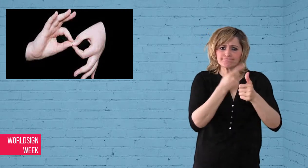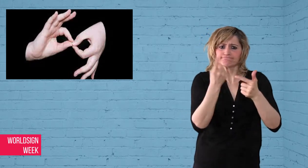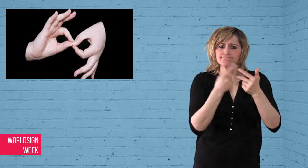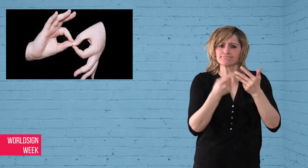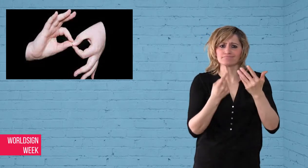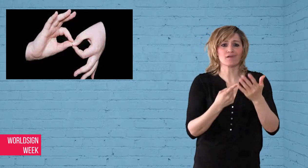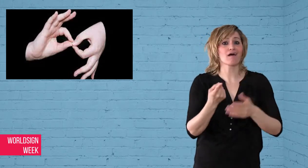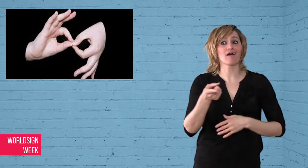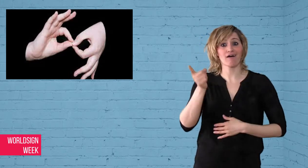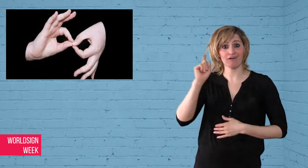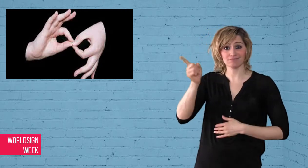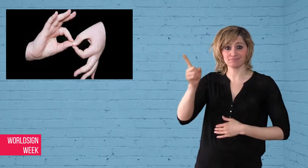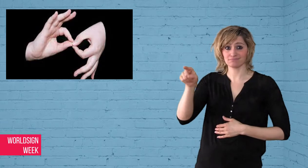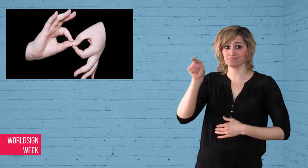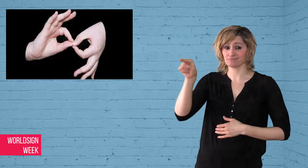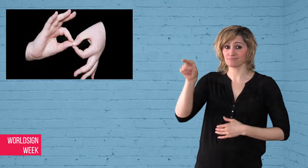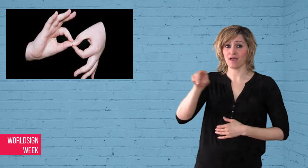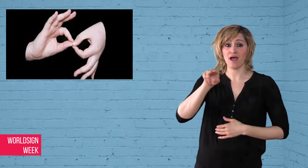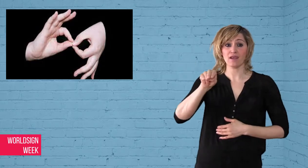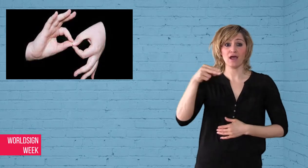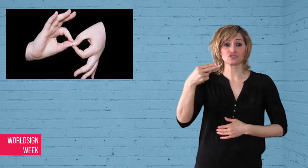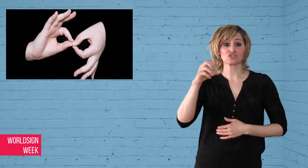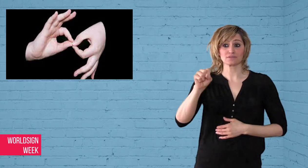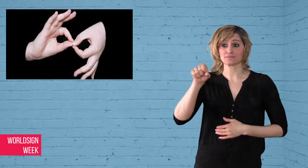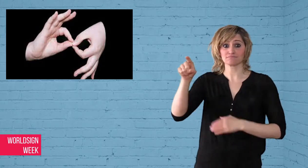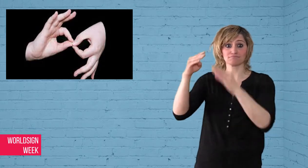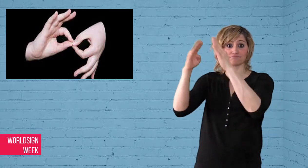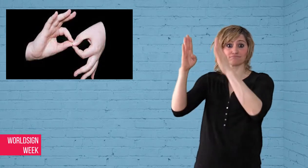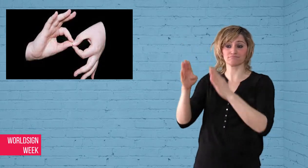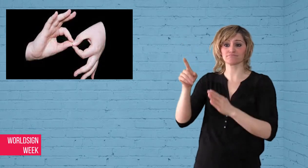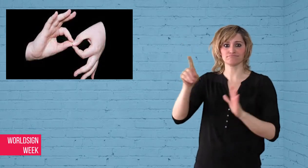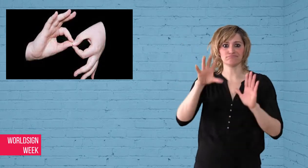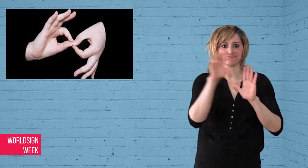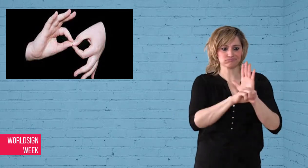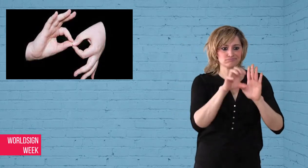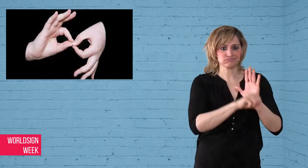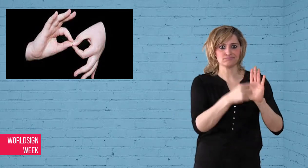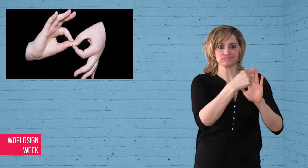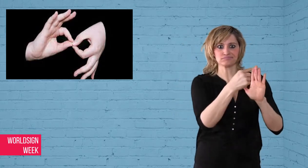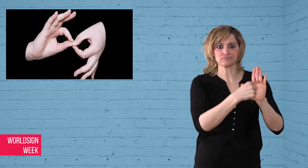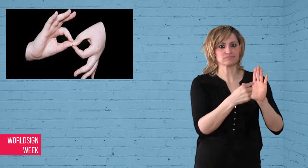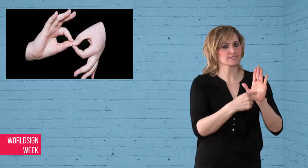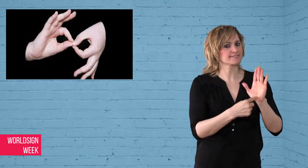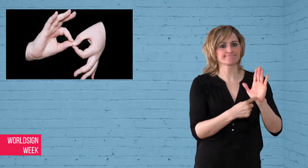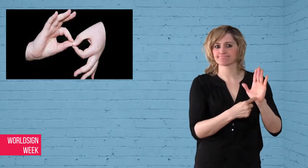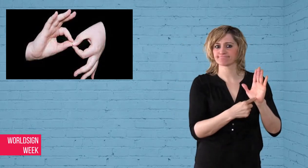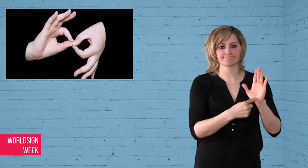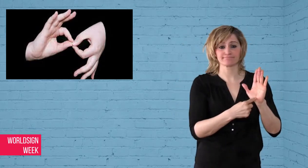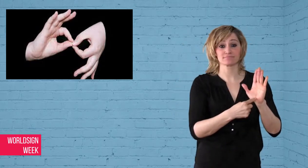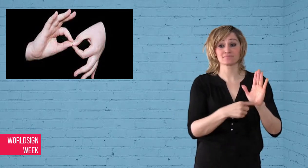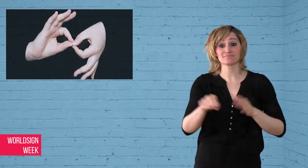guidelines. NHS responded that they are